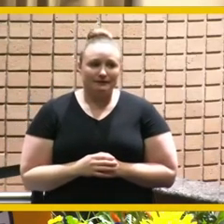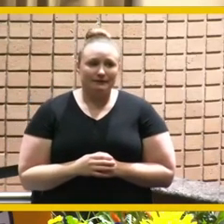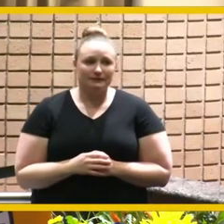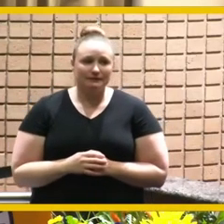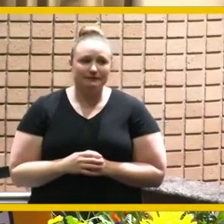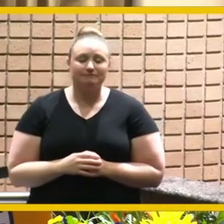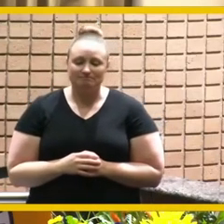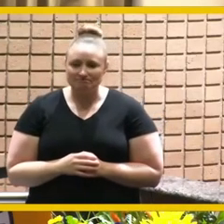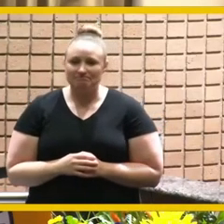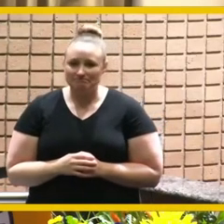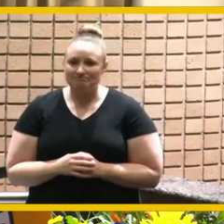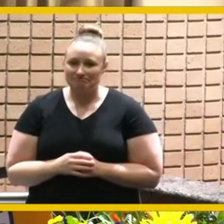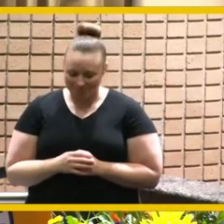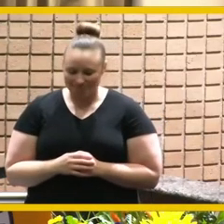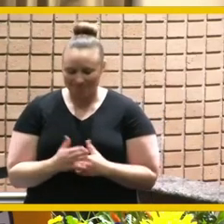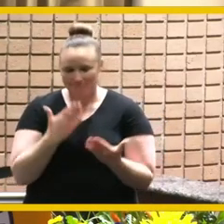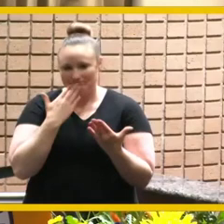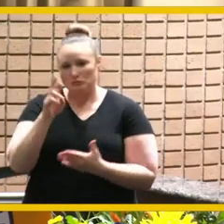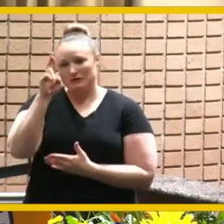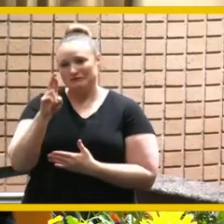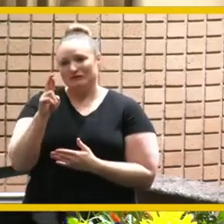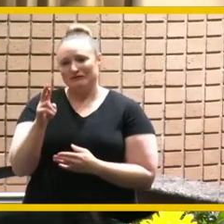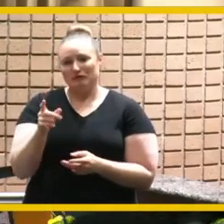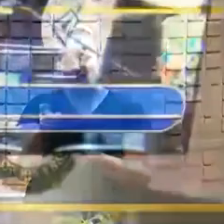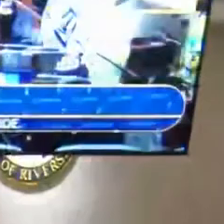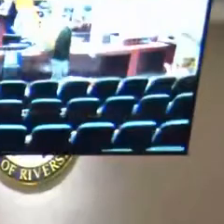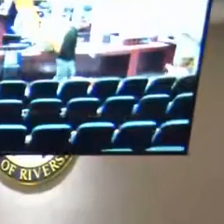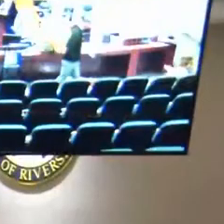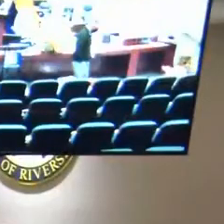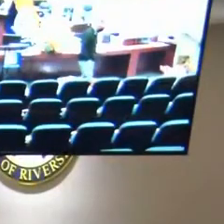giving me this hotter